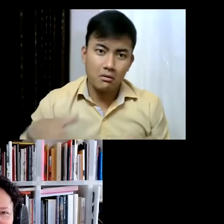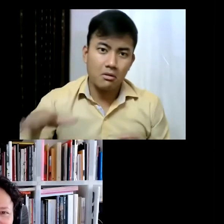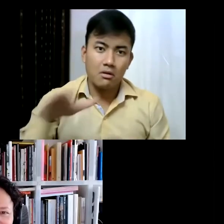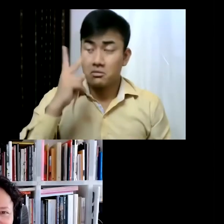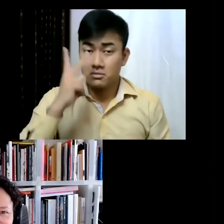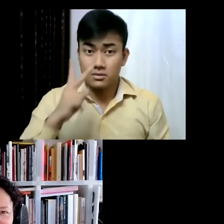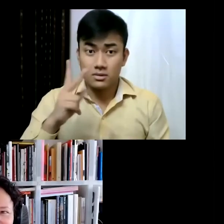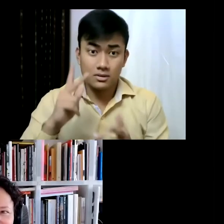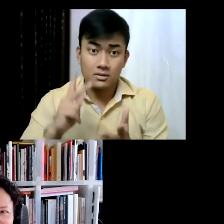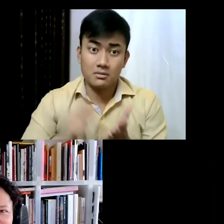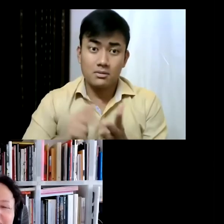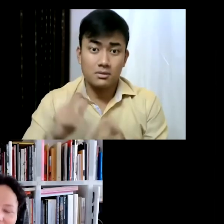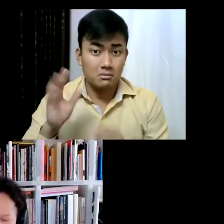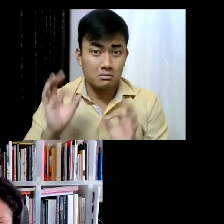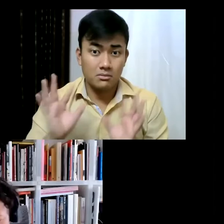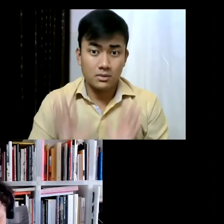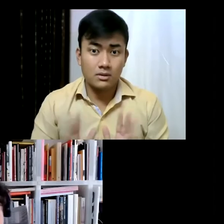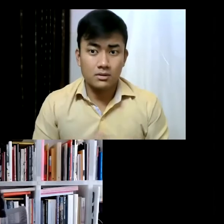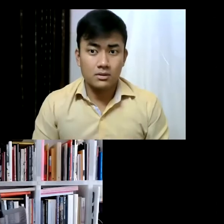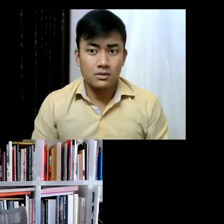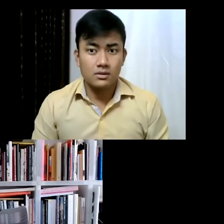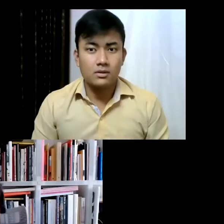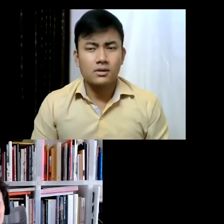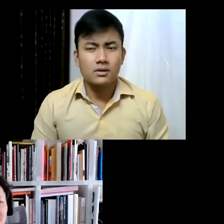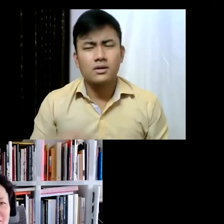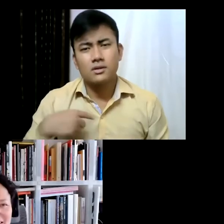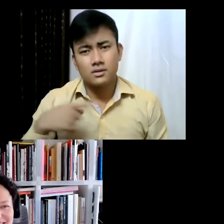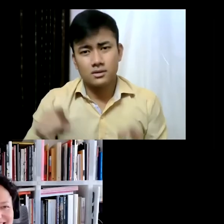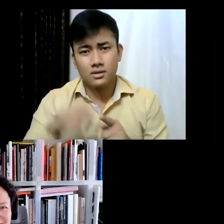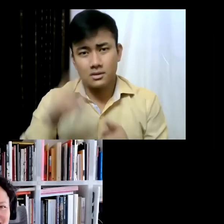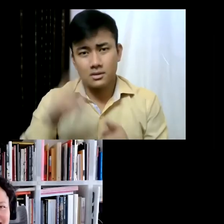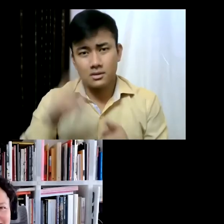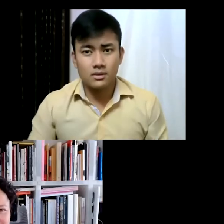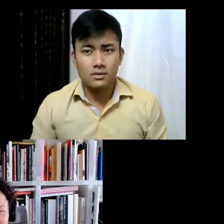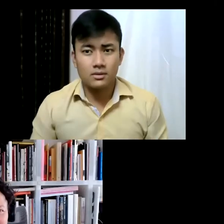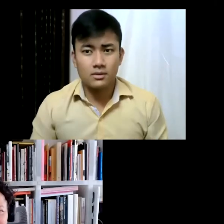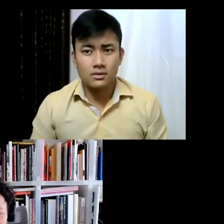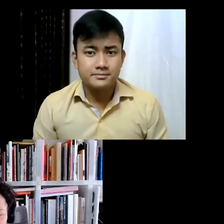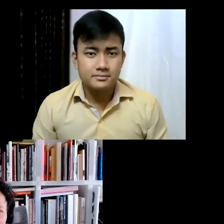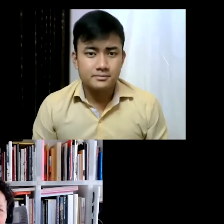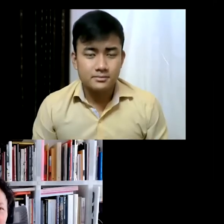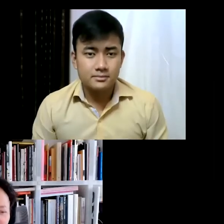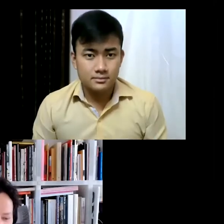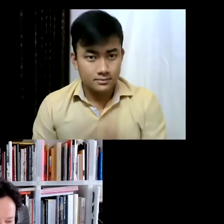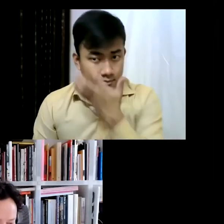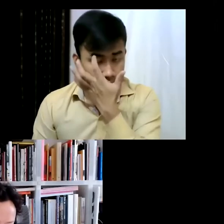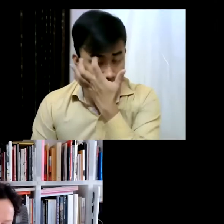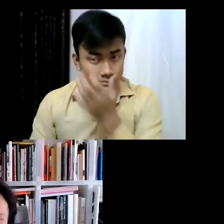of choice! Yeah I hope so, and I hope it'll be easier to travel, but I'm optimistic! So